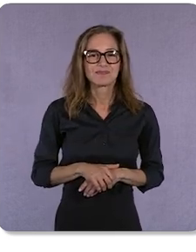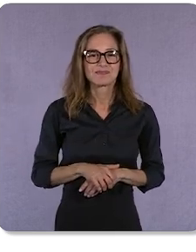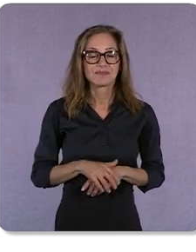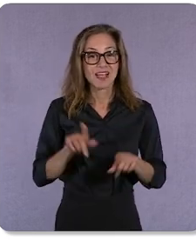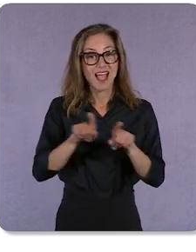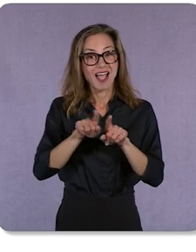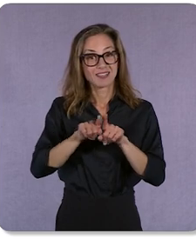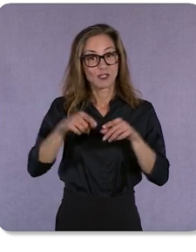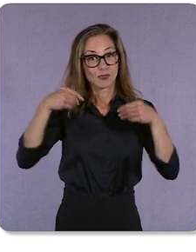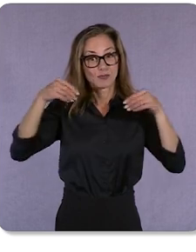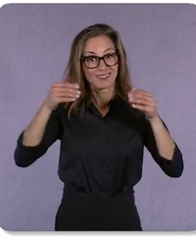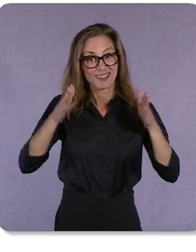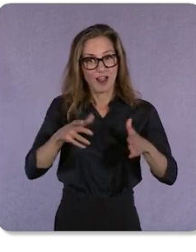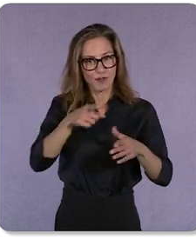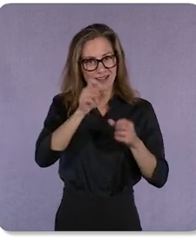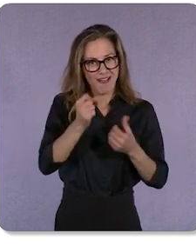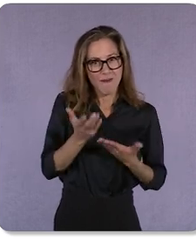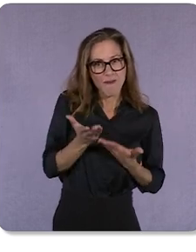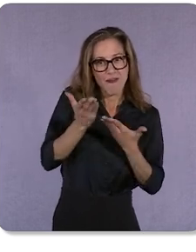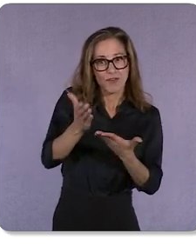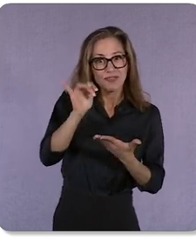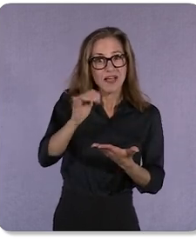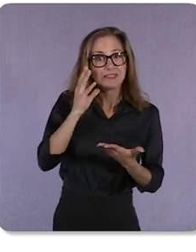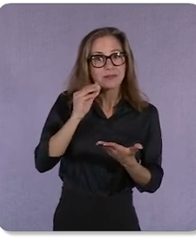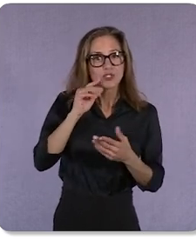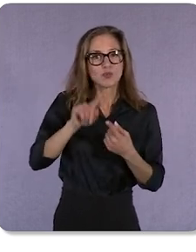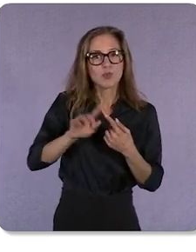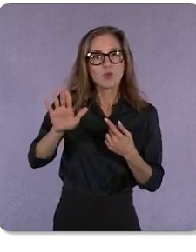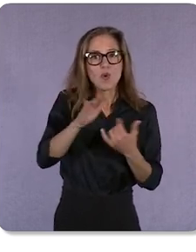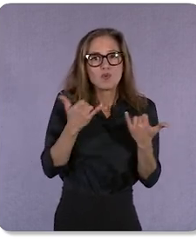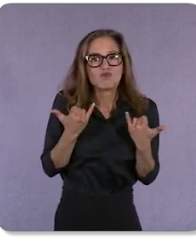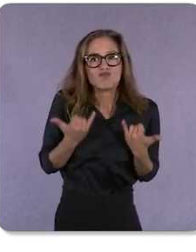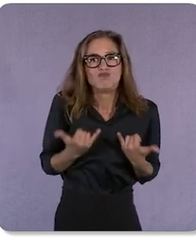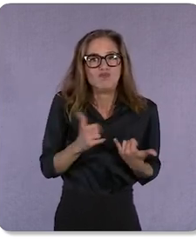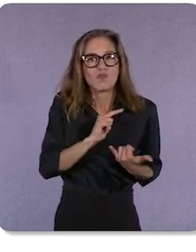As the retailer, you can offer this experience to your current loyalty program members on Google